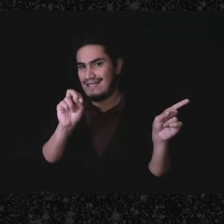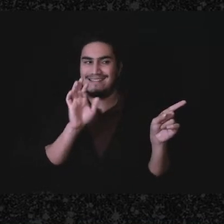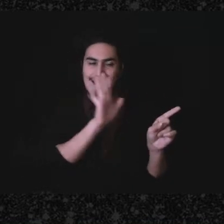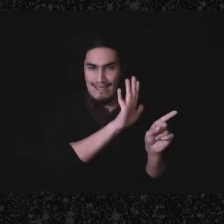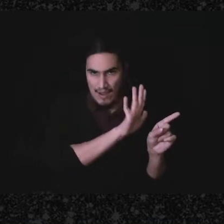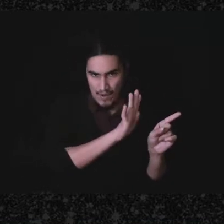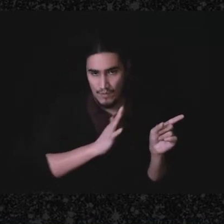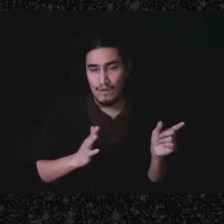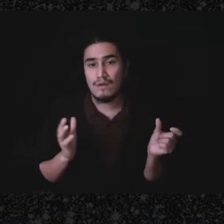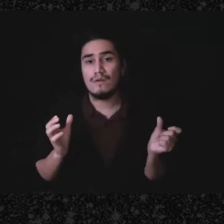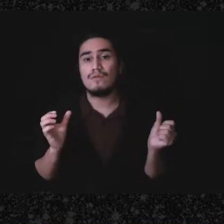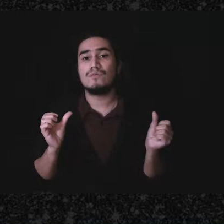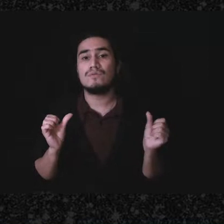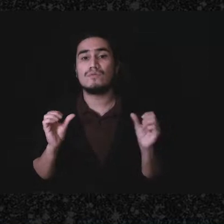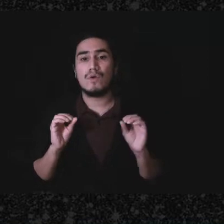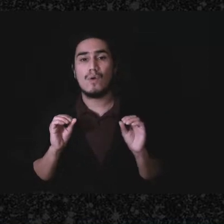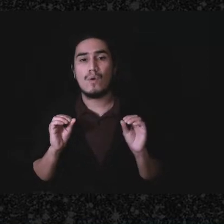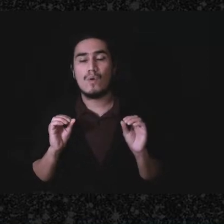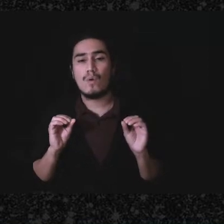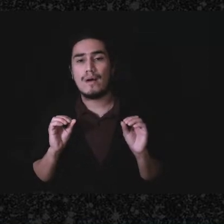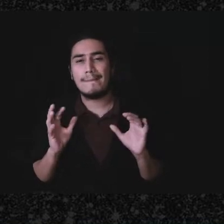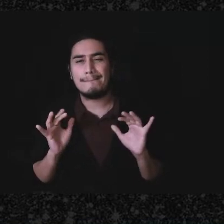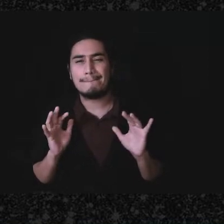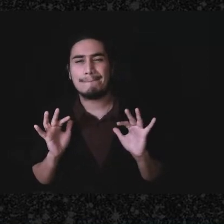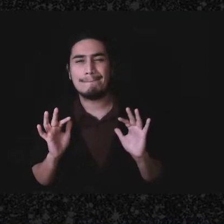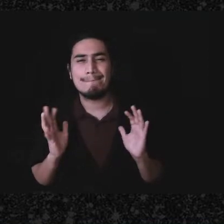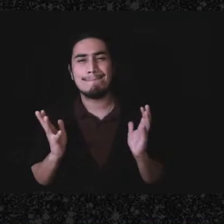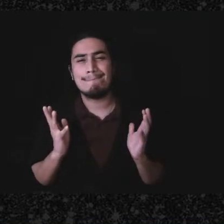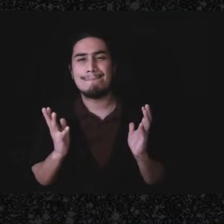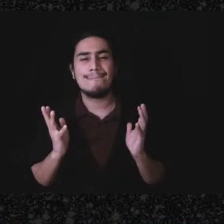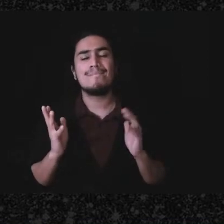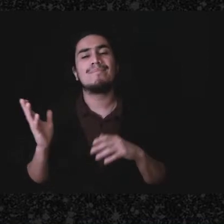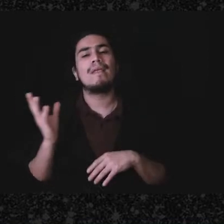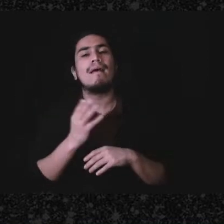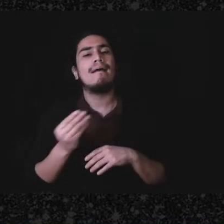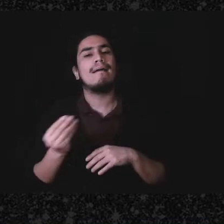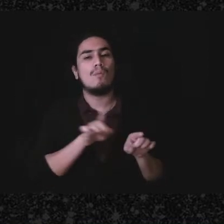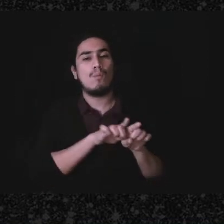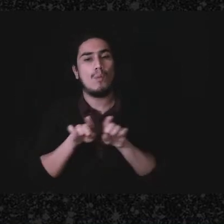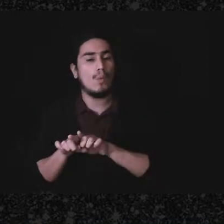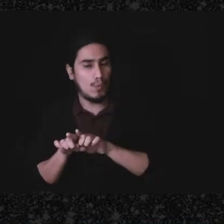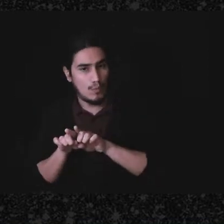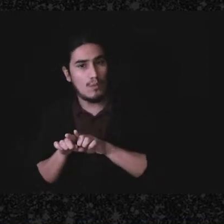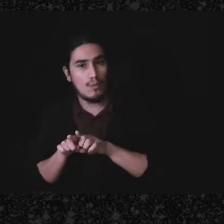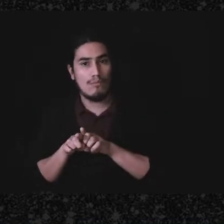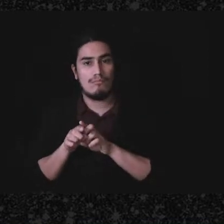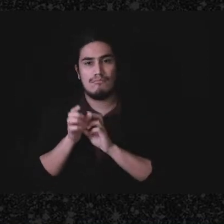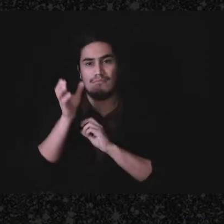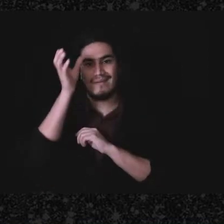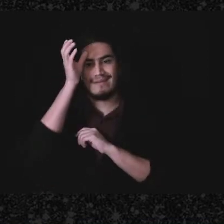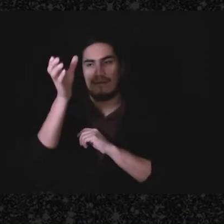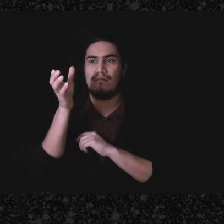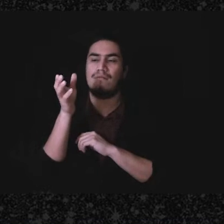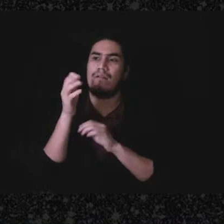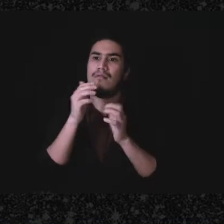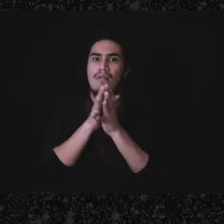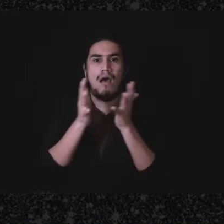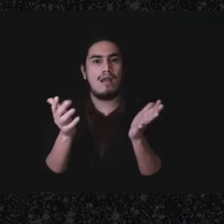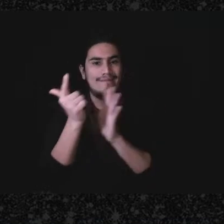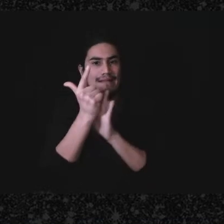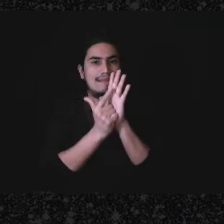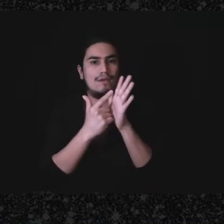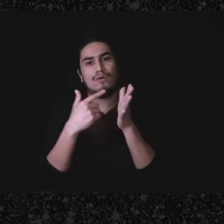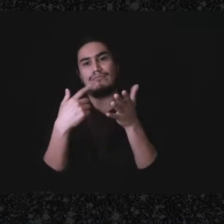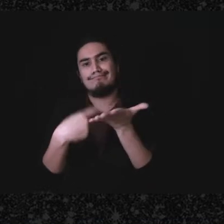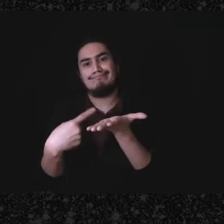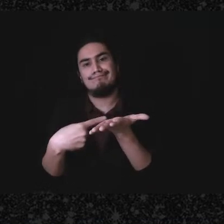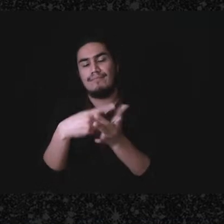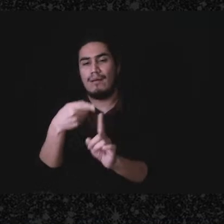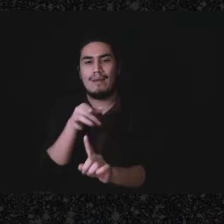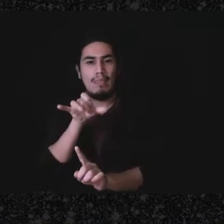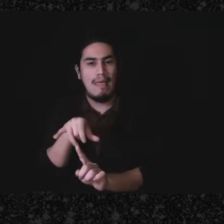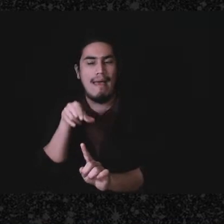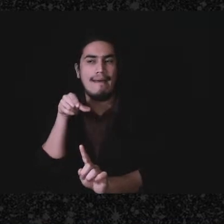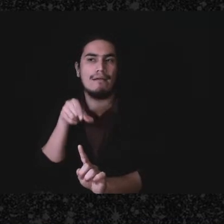so – and the thing is and the only ideas and a lot of the litigation is around people trying to